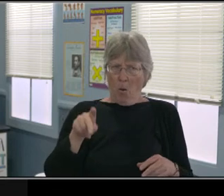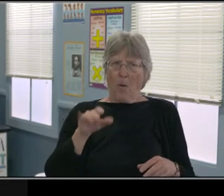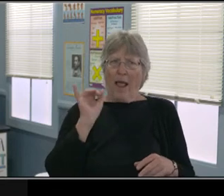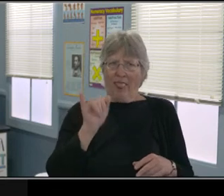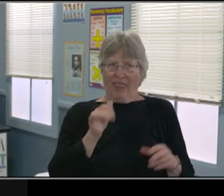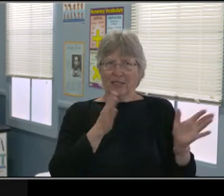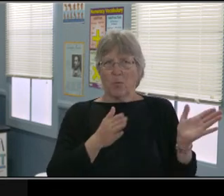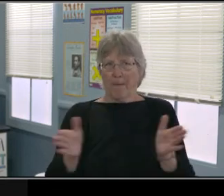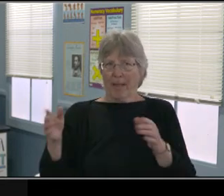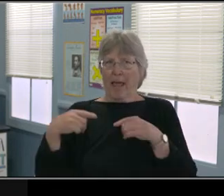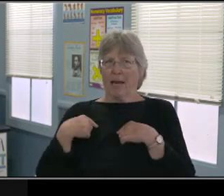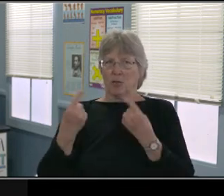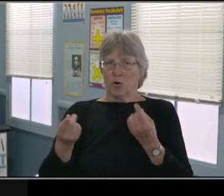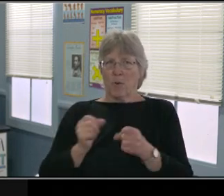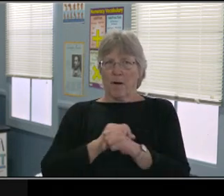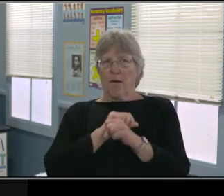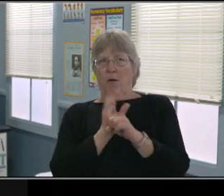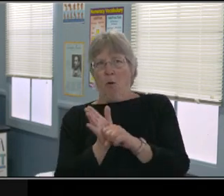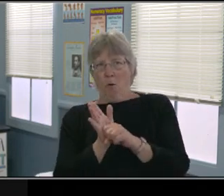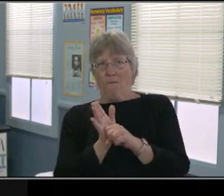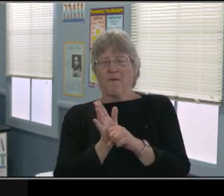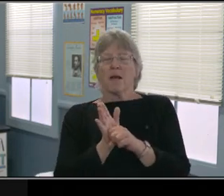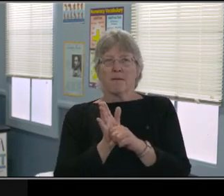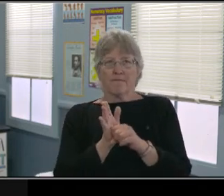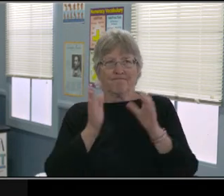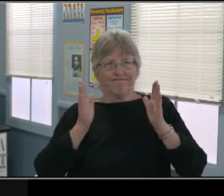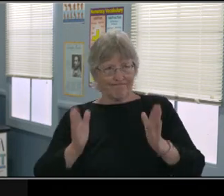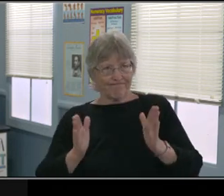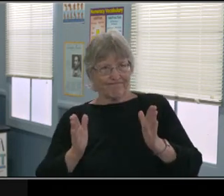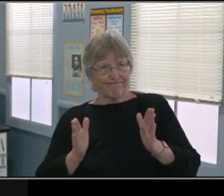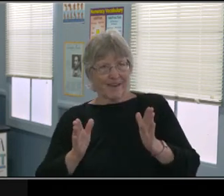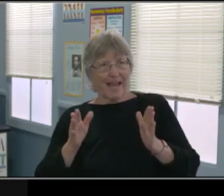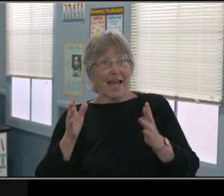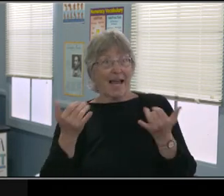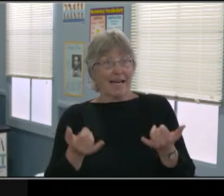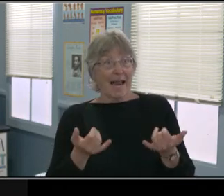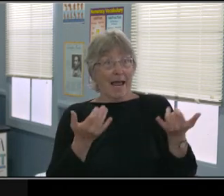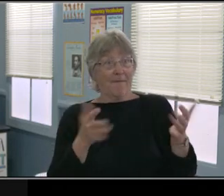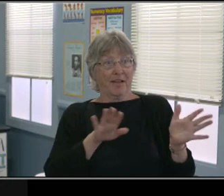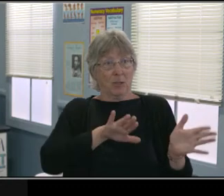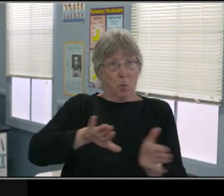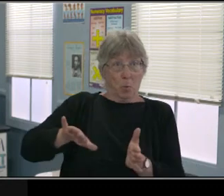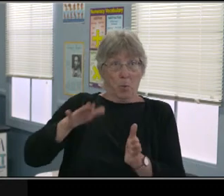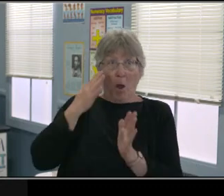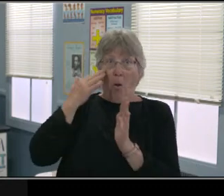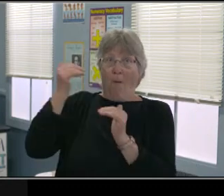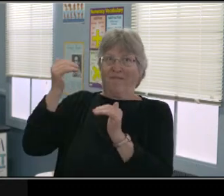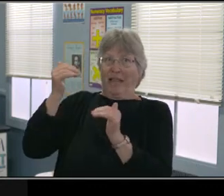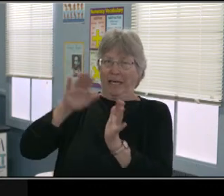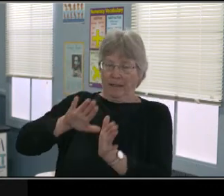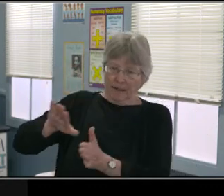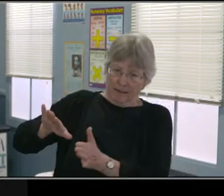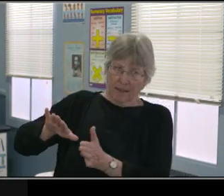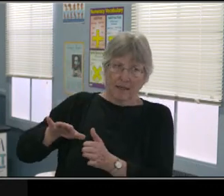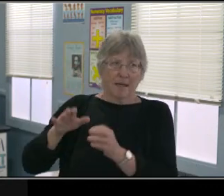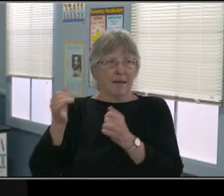in terms of standardization and validity and all that. So basically COVID, these bills.